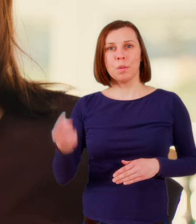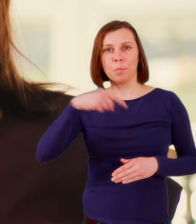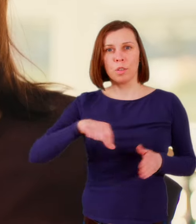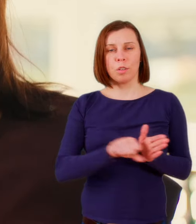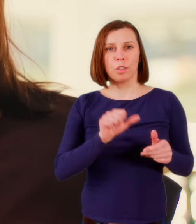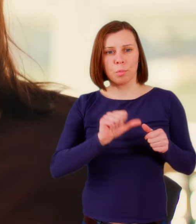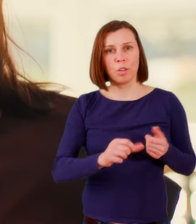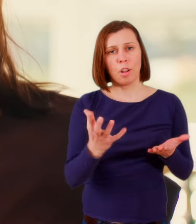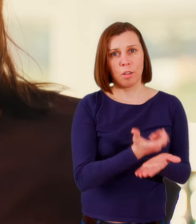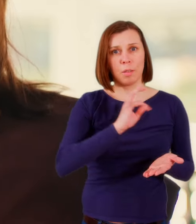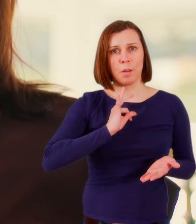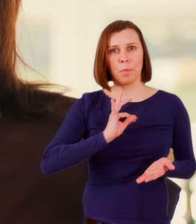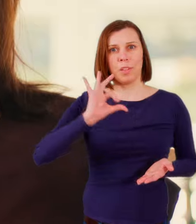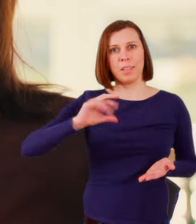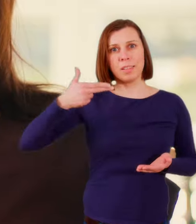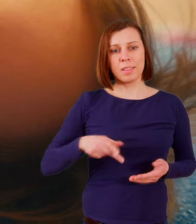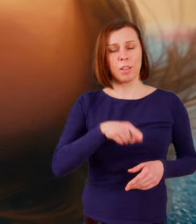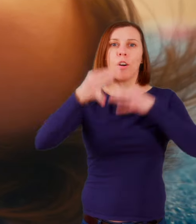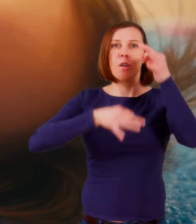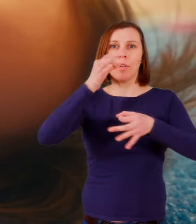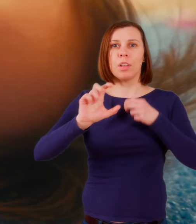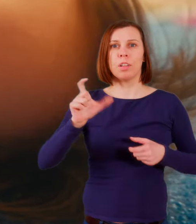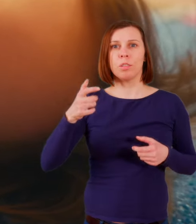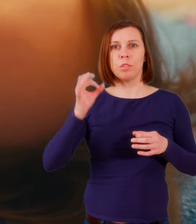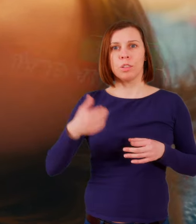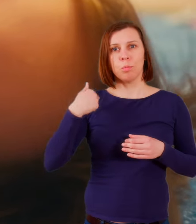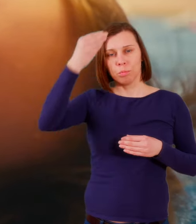I really like the moments when I come for my son He tells me what he has learned.